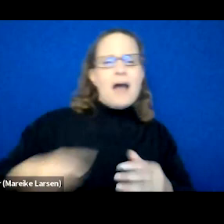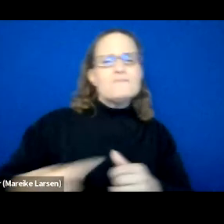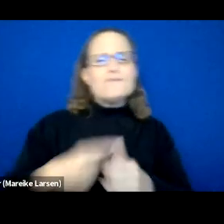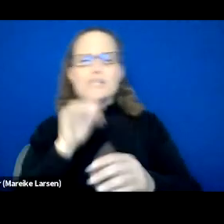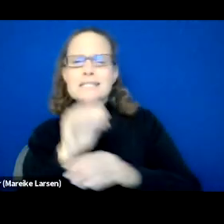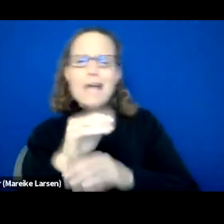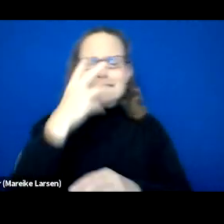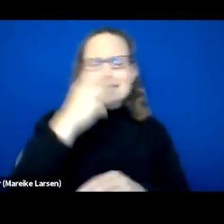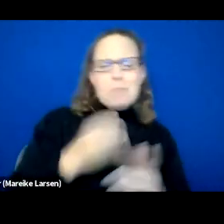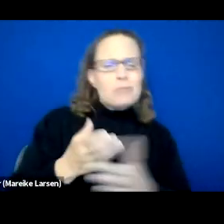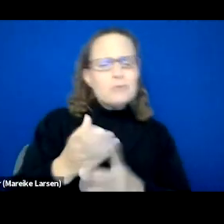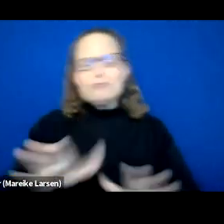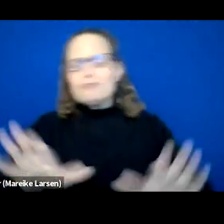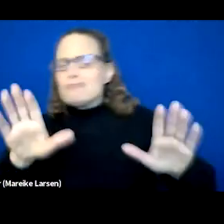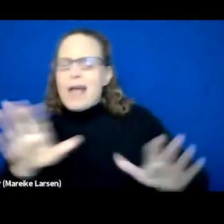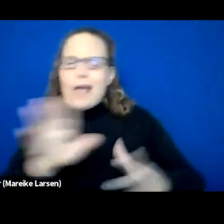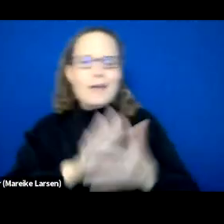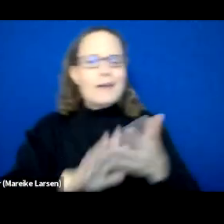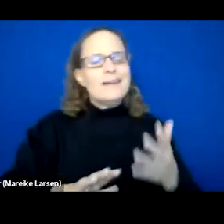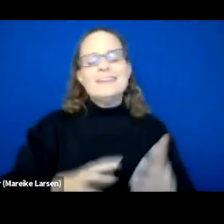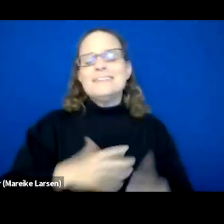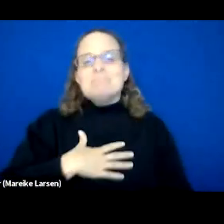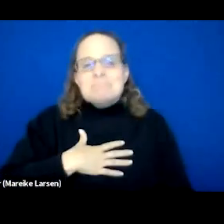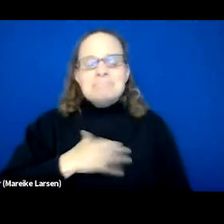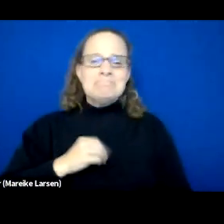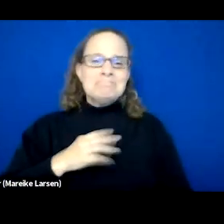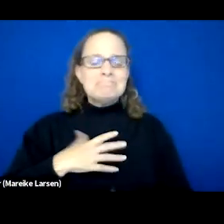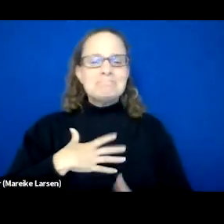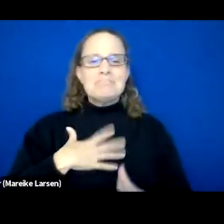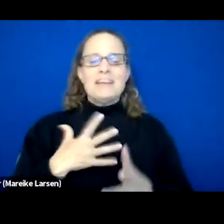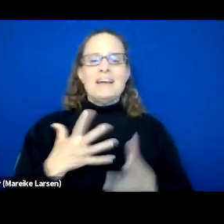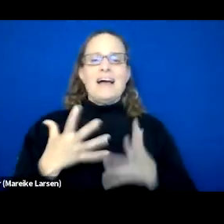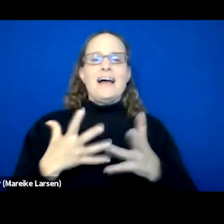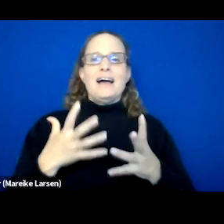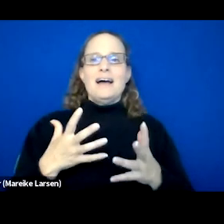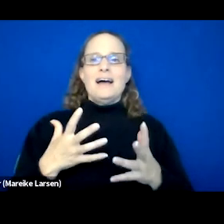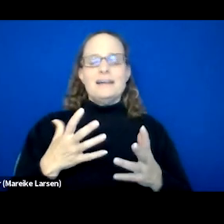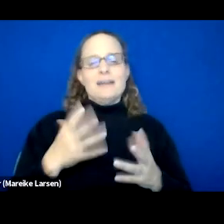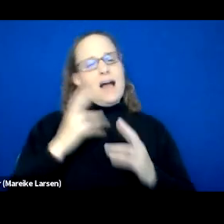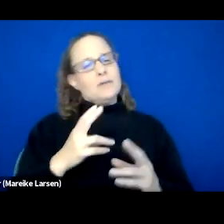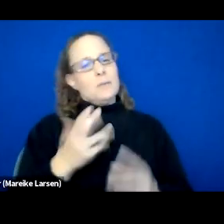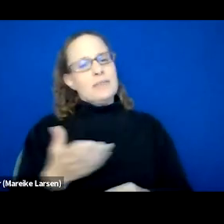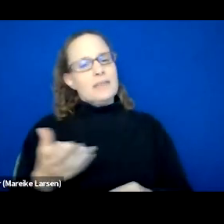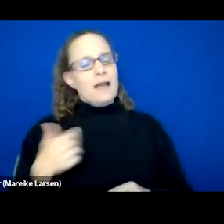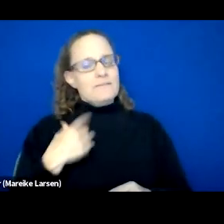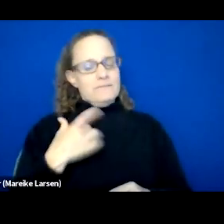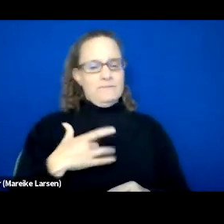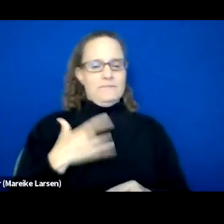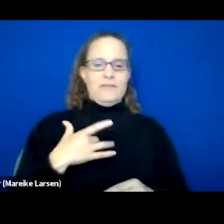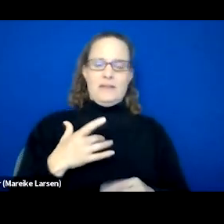Like, that's really, it's very, so much an honorable thing. I feel very, so much reward,